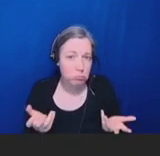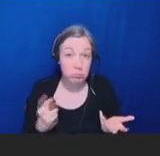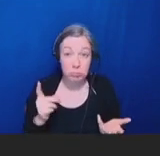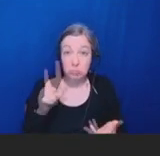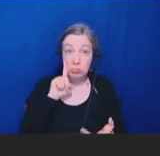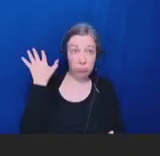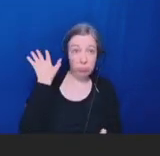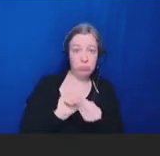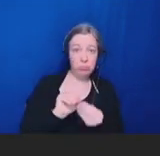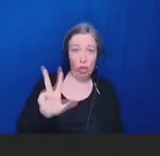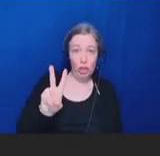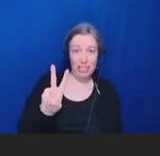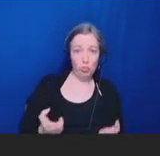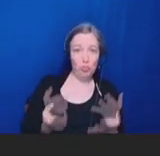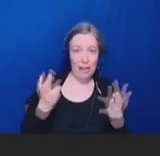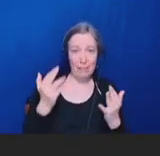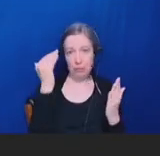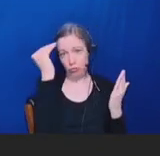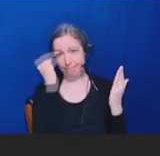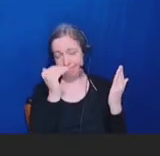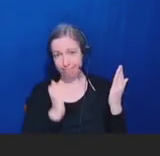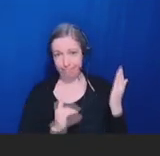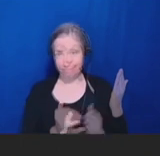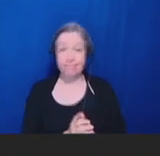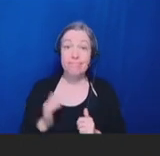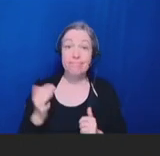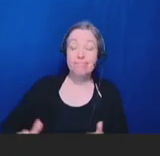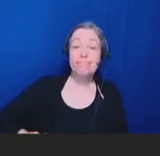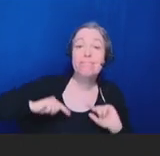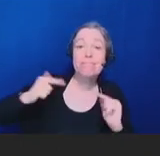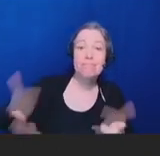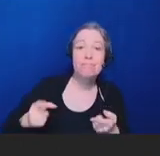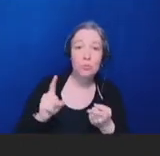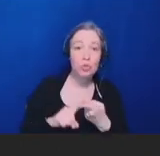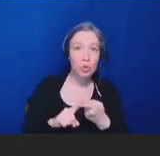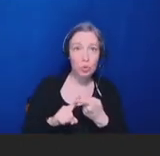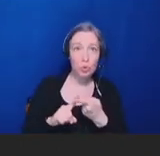so far. And I'll pass it back to Ann and Bob. Thank you.